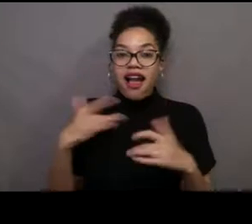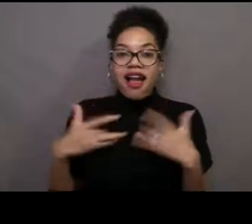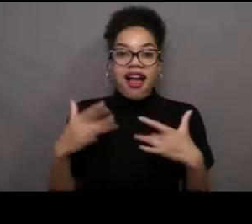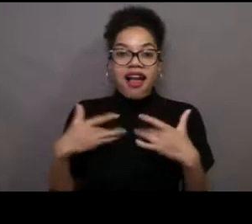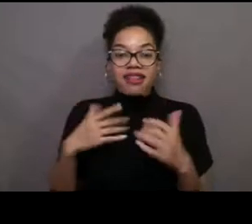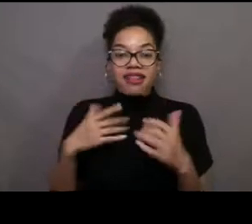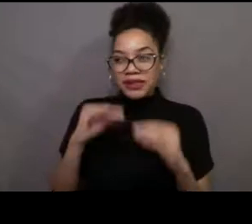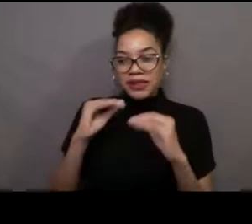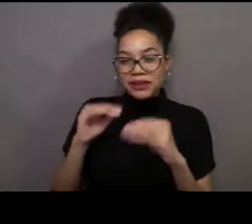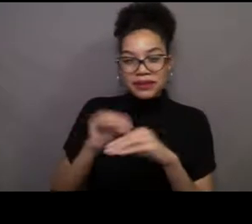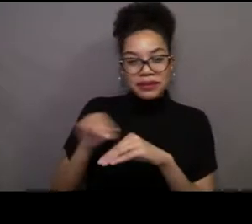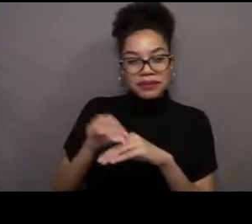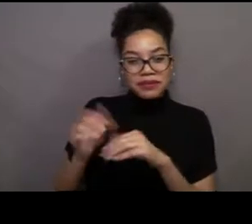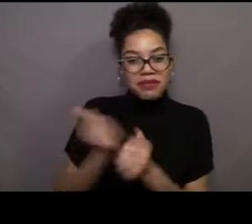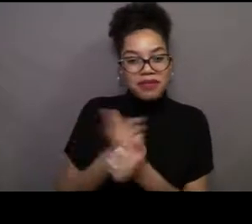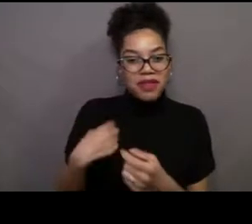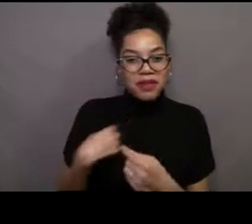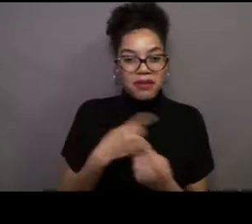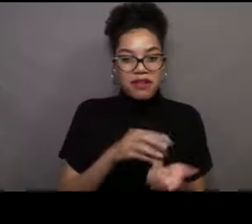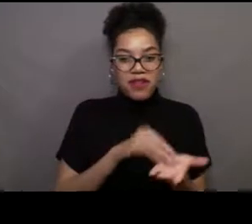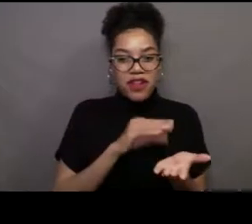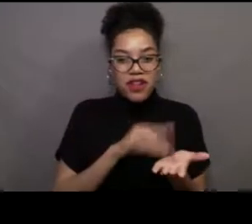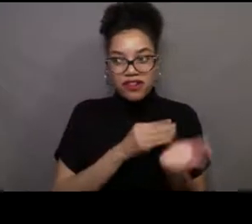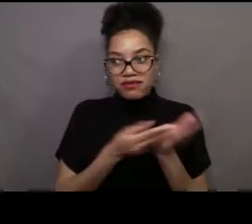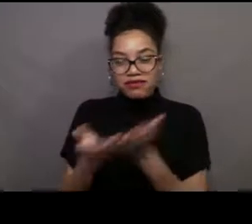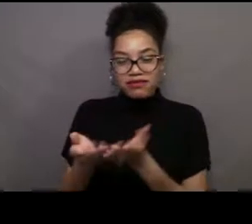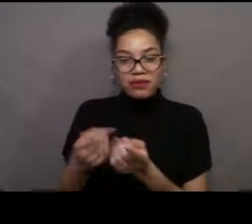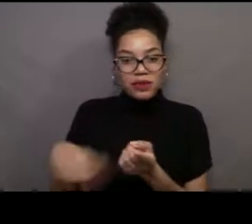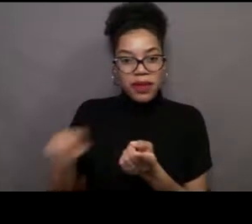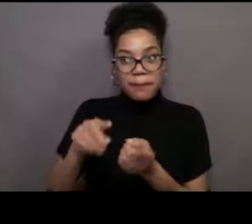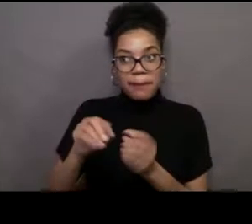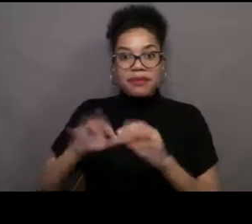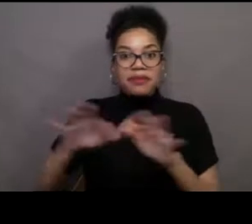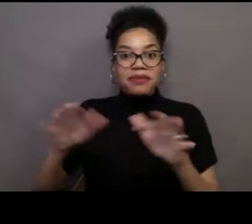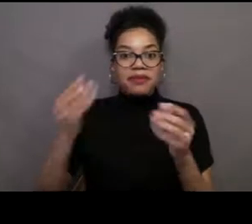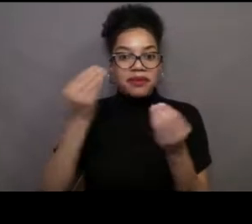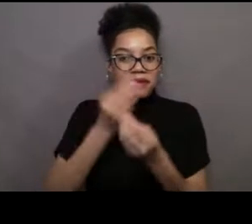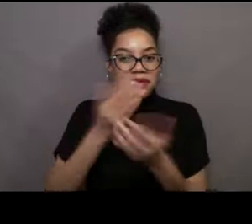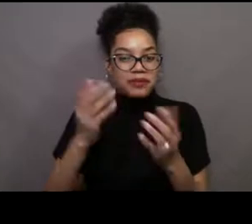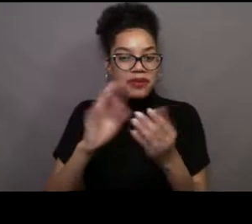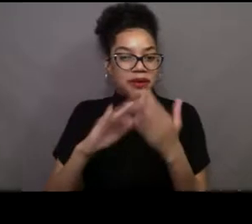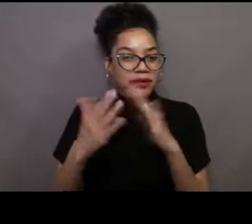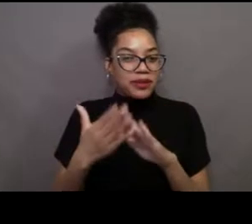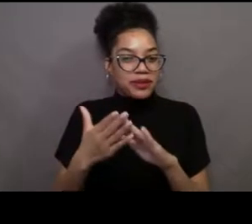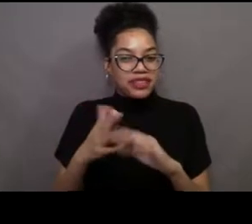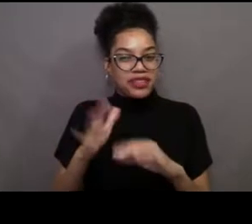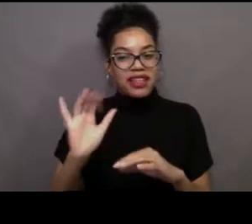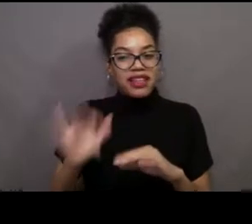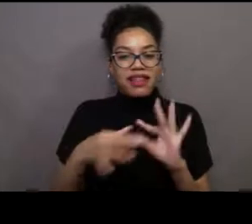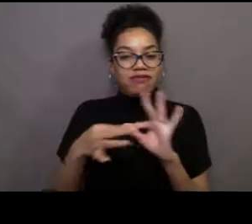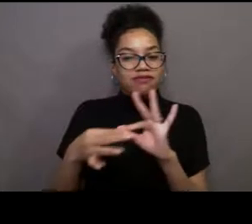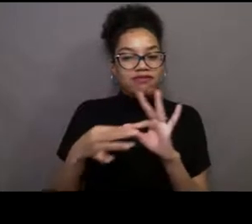and to see that passed around to the community and know that that stewardship grows. Even if I leave, that stays,